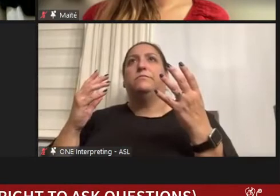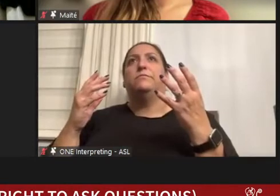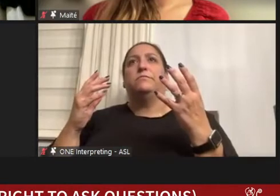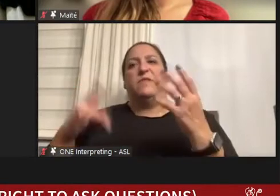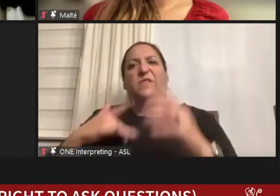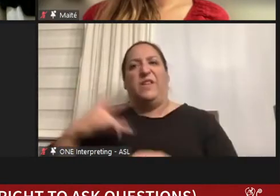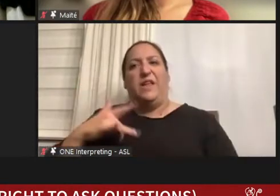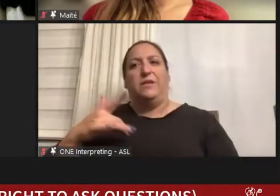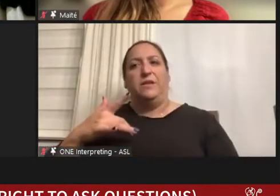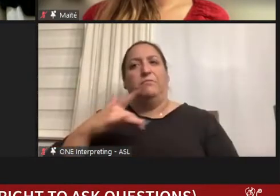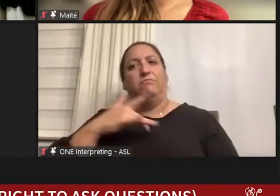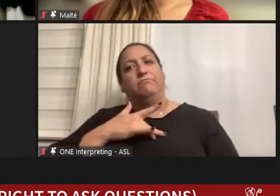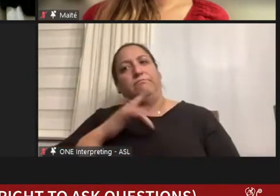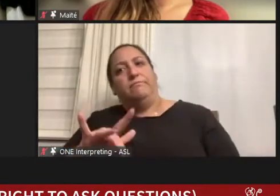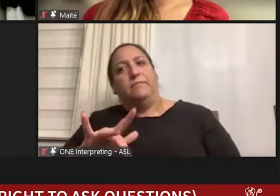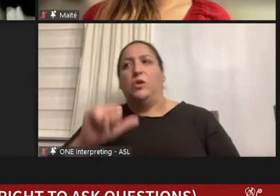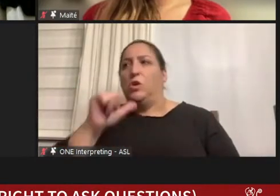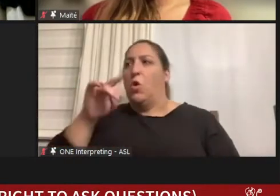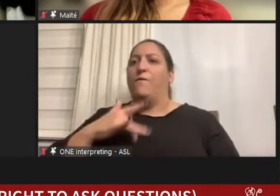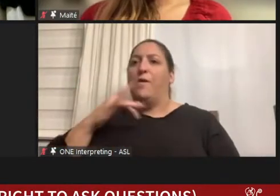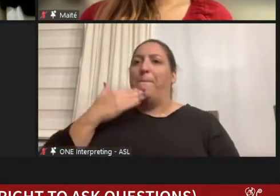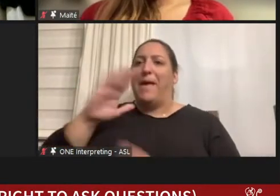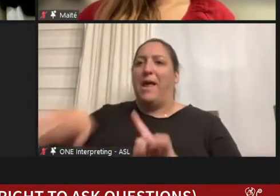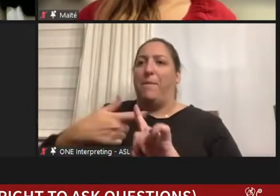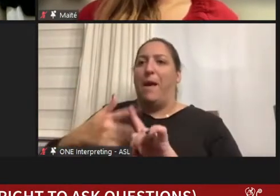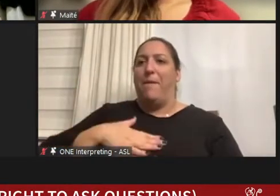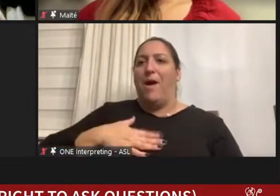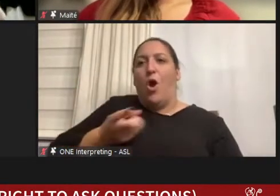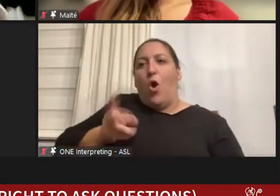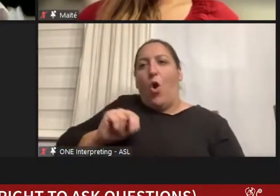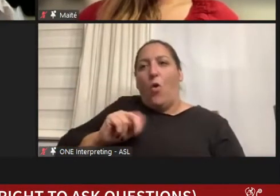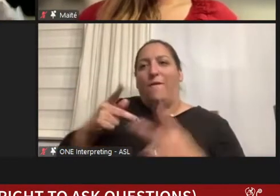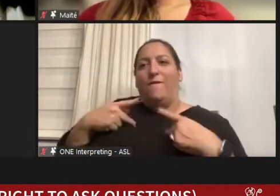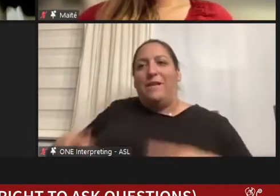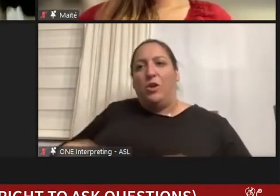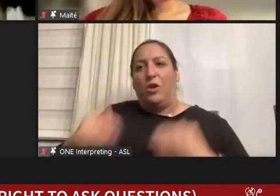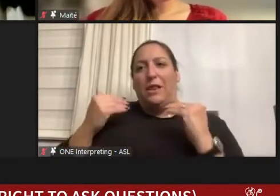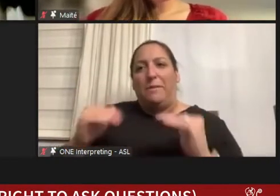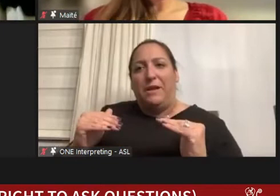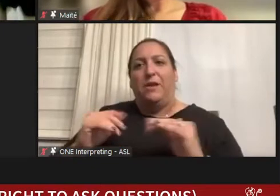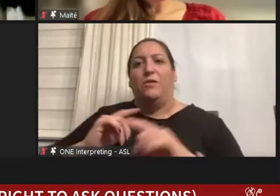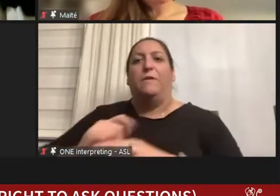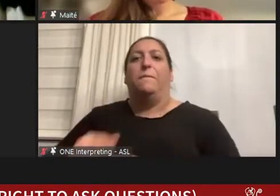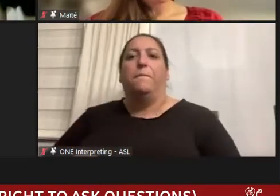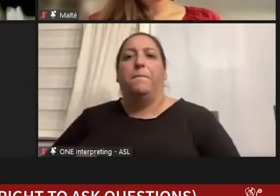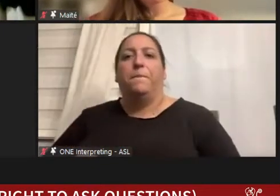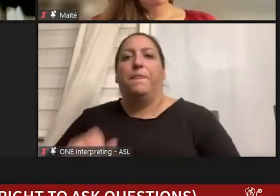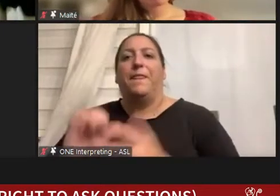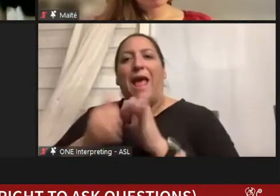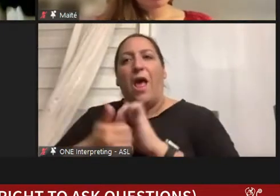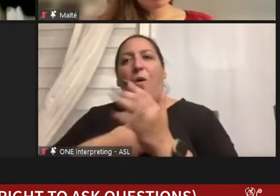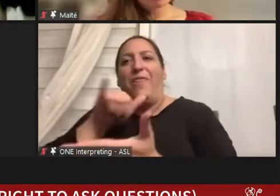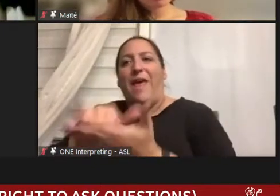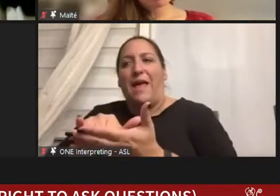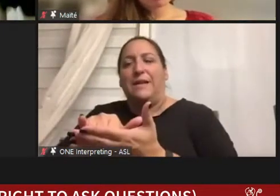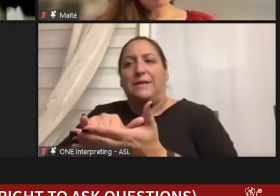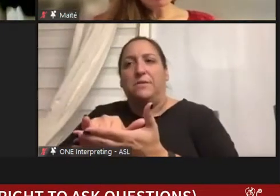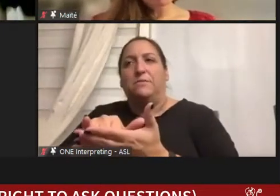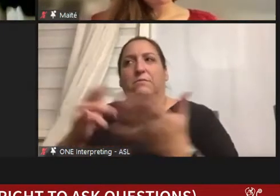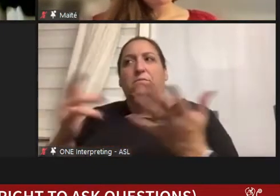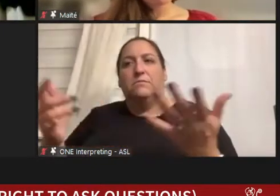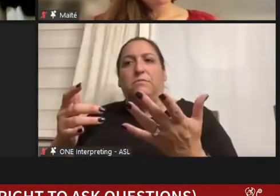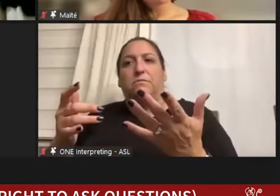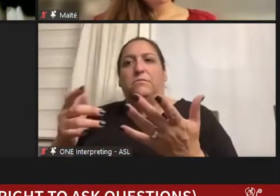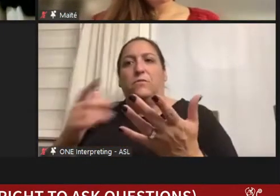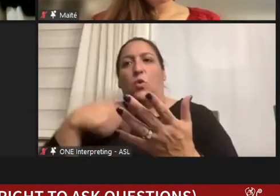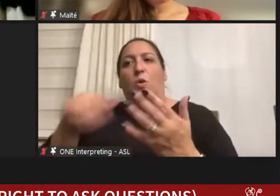feel bad about, I think about my own physical limitations and how those limitations don't